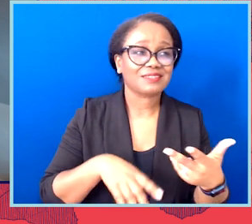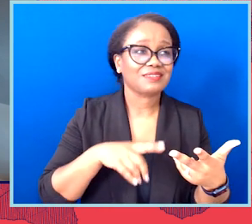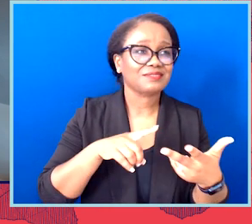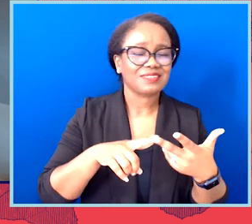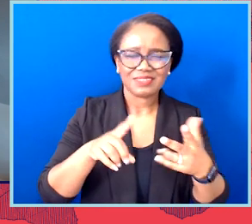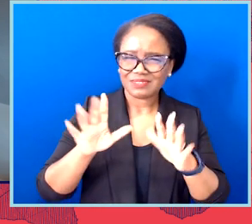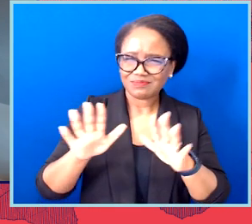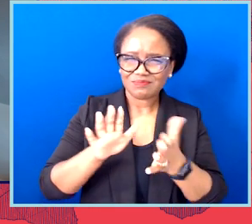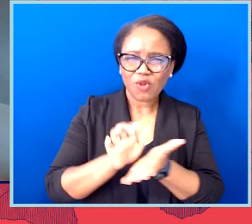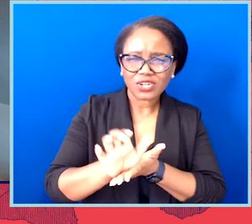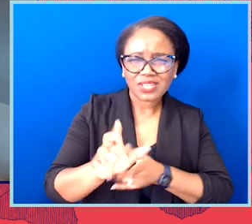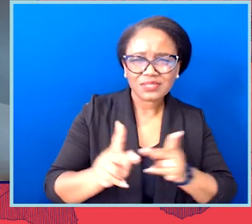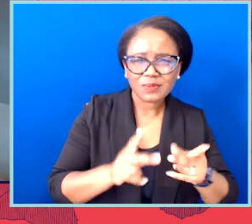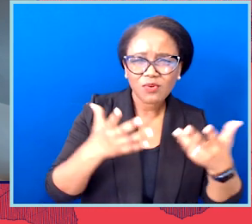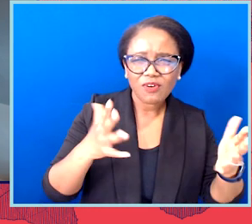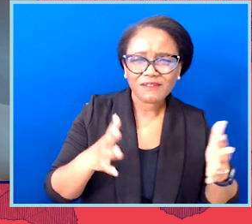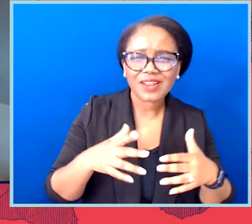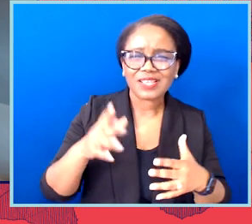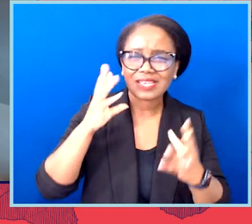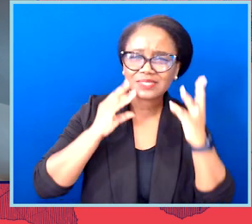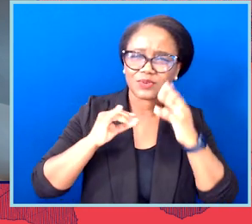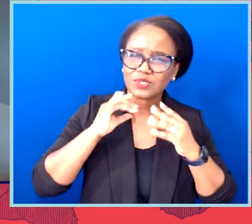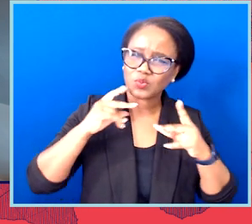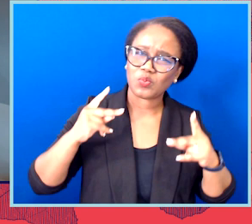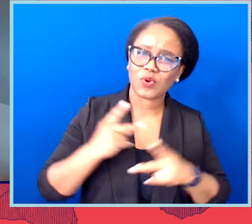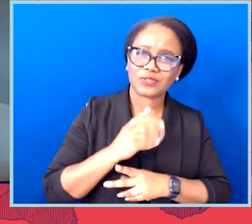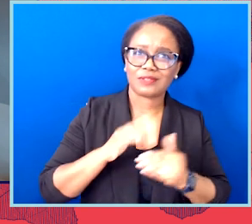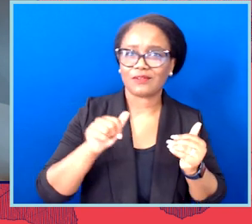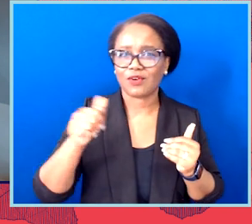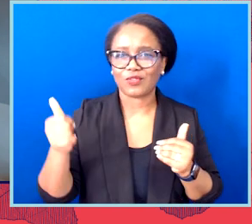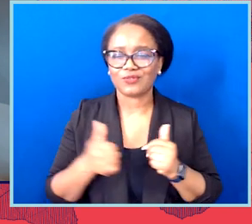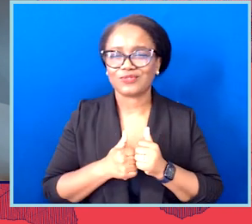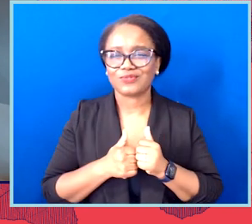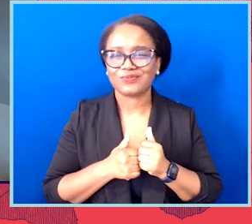So, I know we're going to have a conversation in a moment about the importance of redistricting,